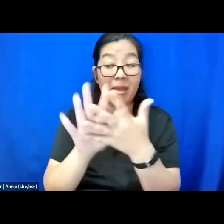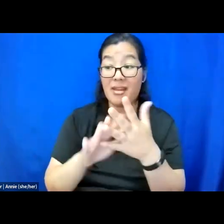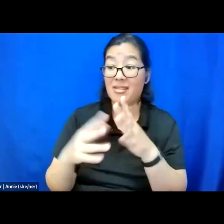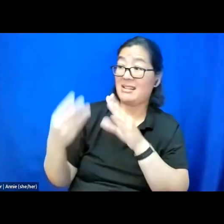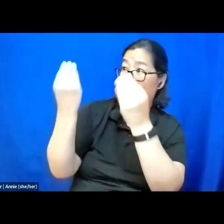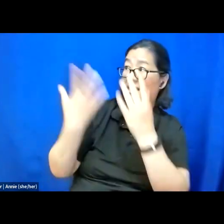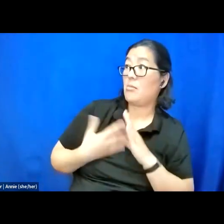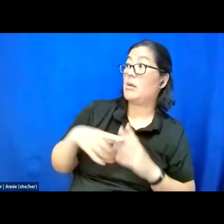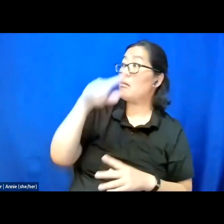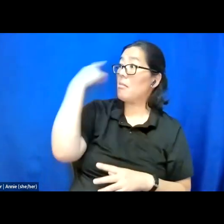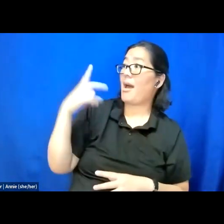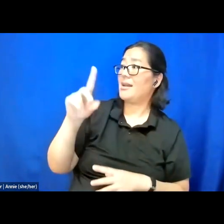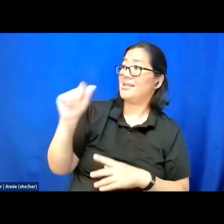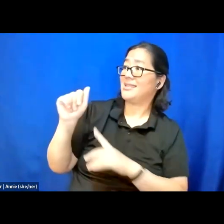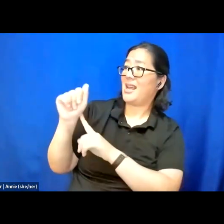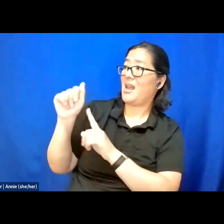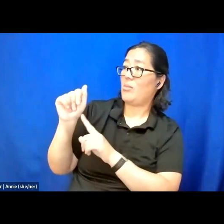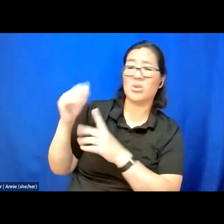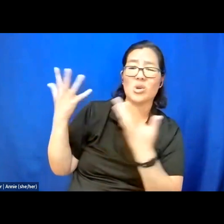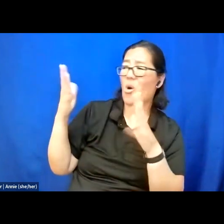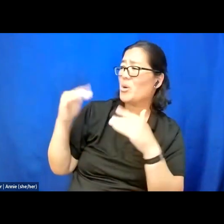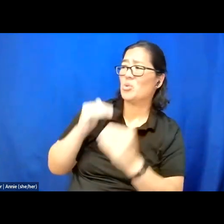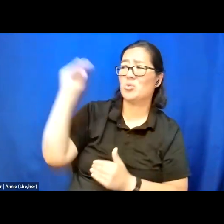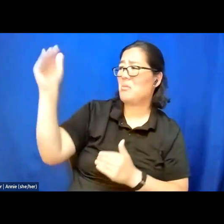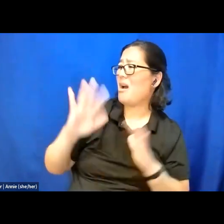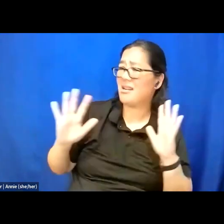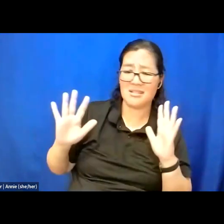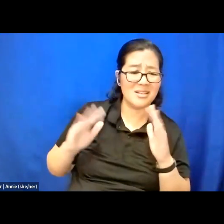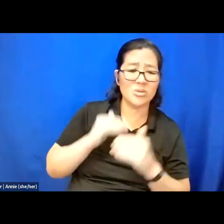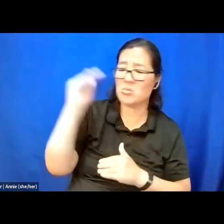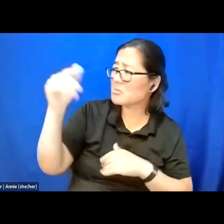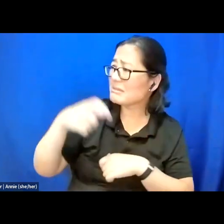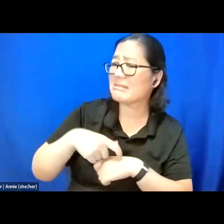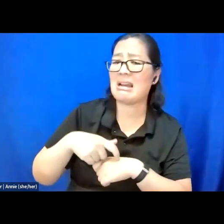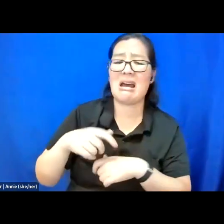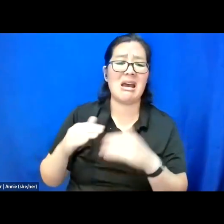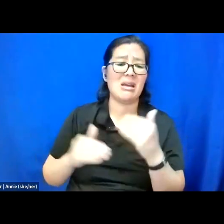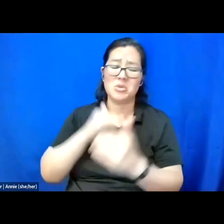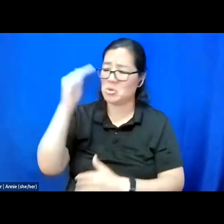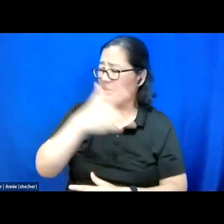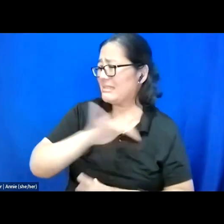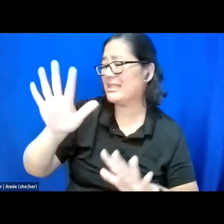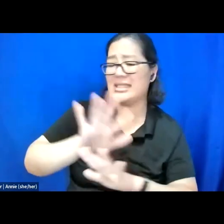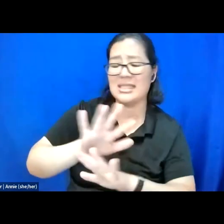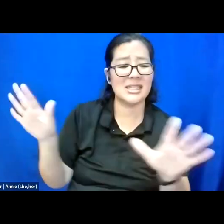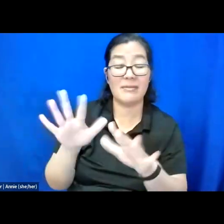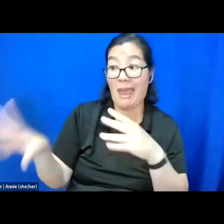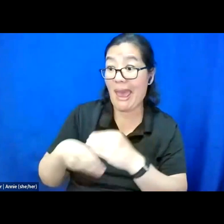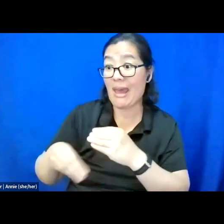and disabled is already too heavy, too much time, too much sensitive add on another oppression.